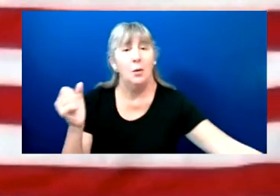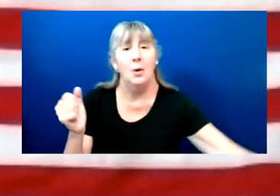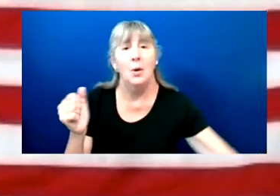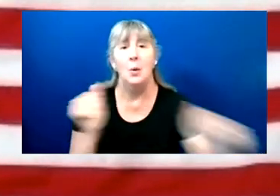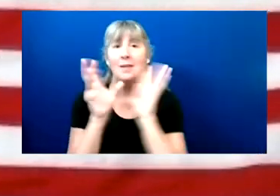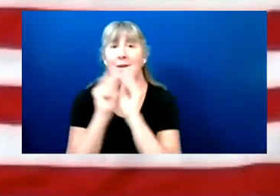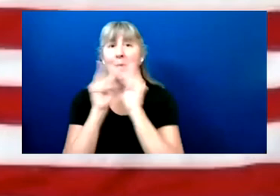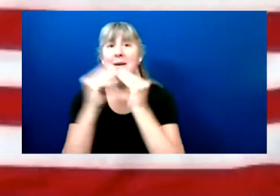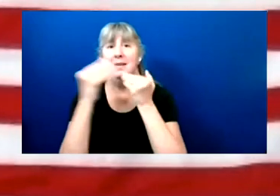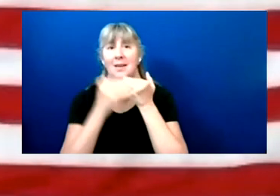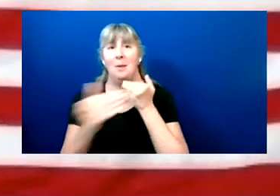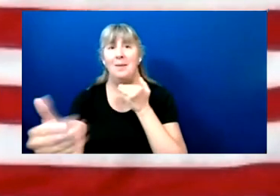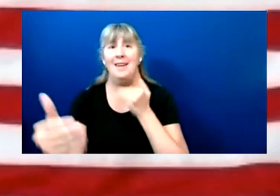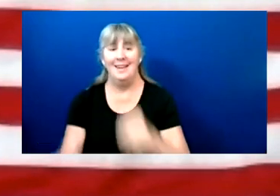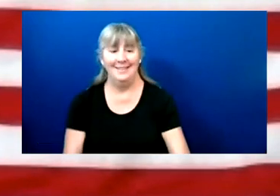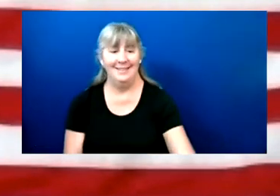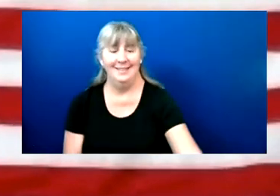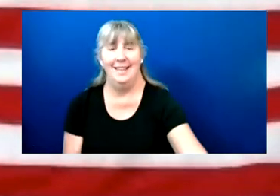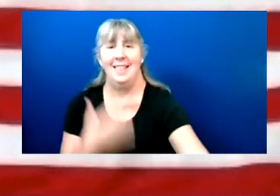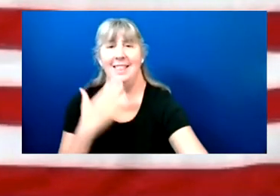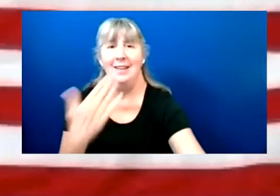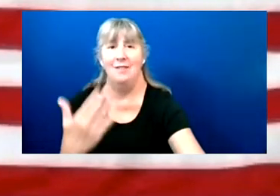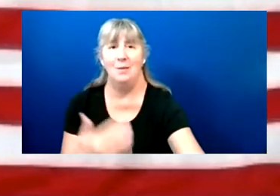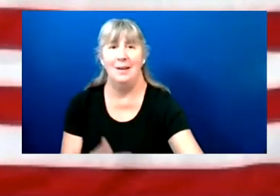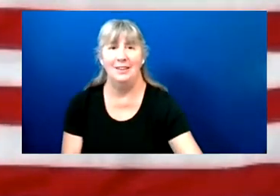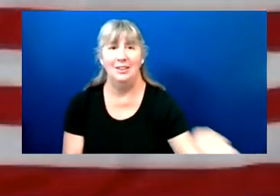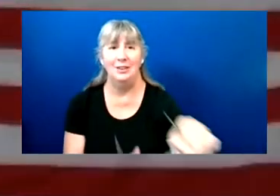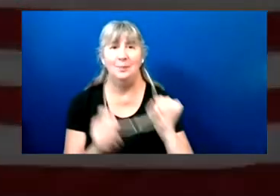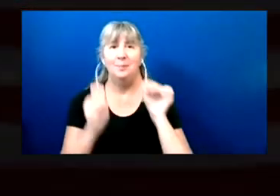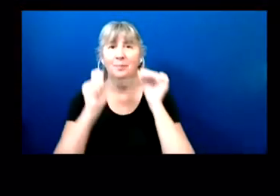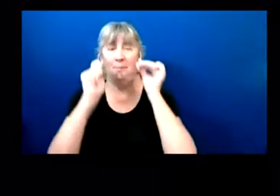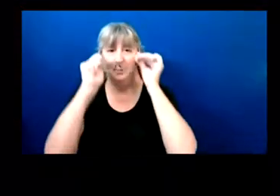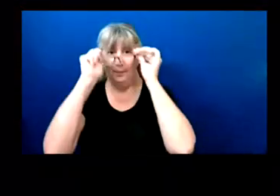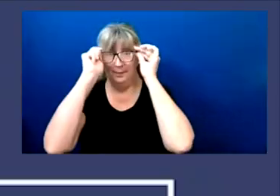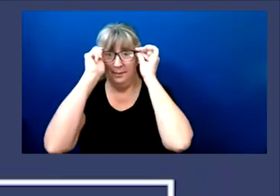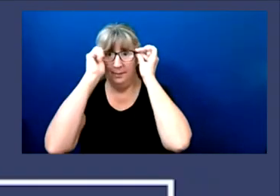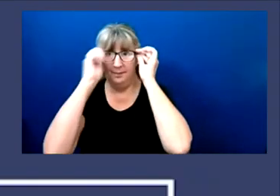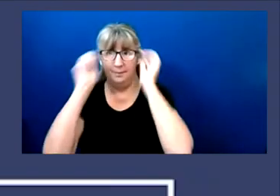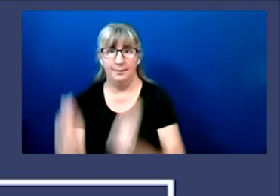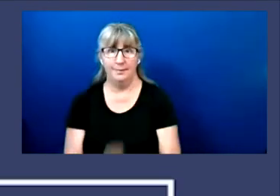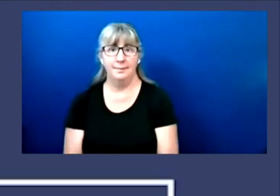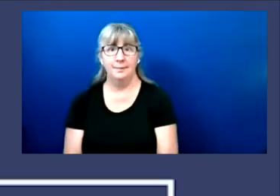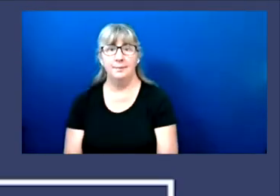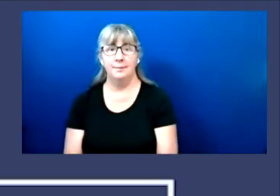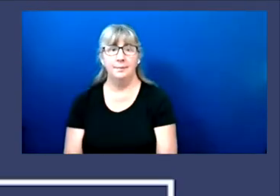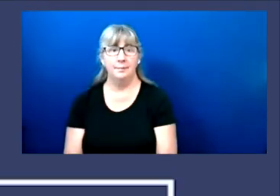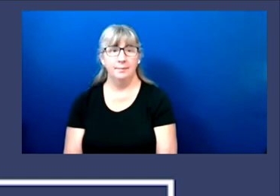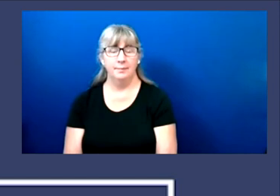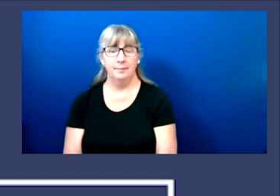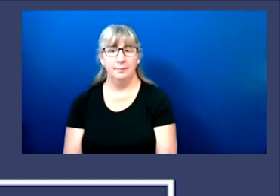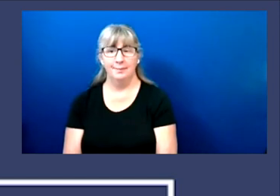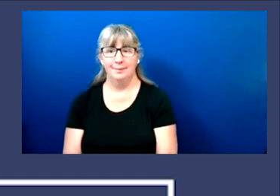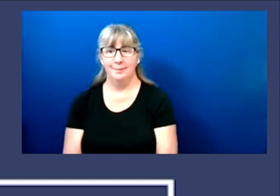the coming days. Thank you very much.